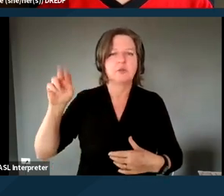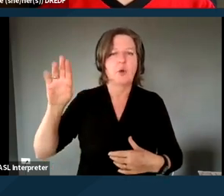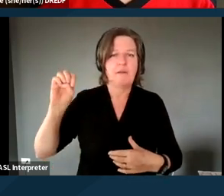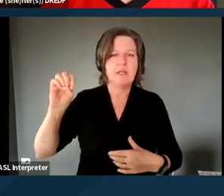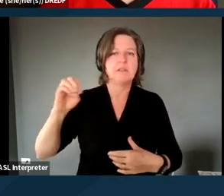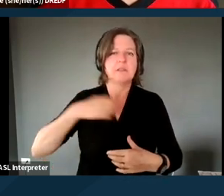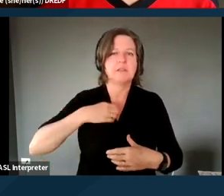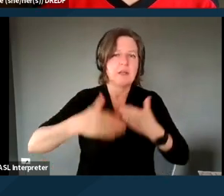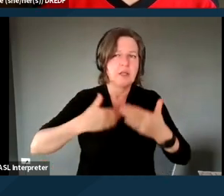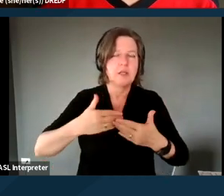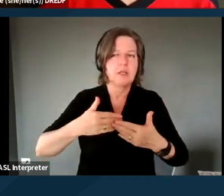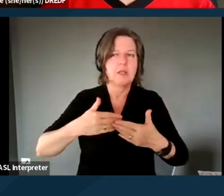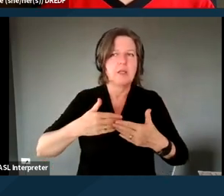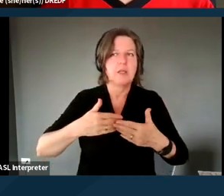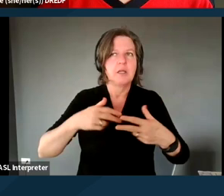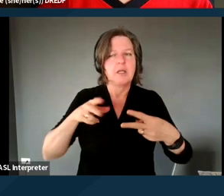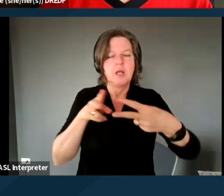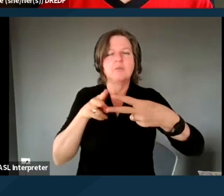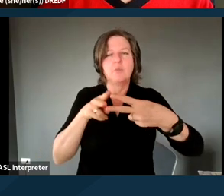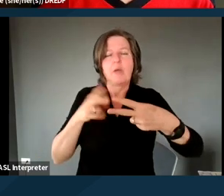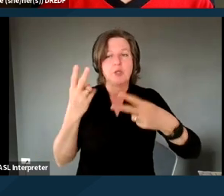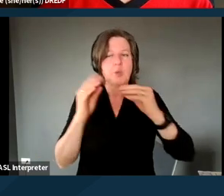Okay, two sort of more caveats. My understanding is that